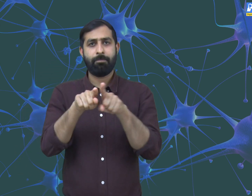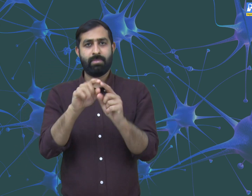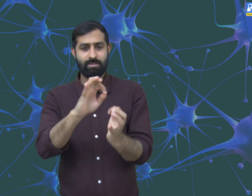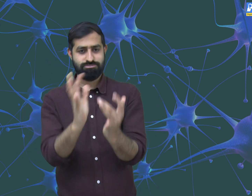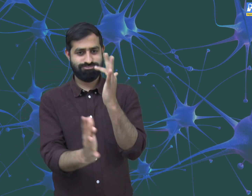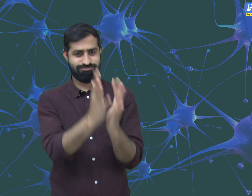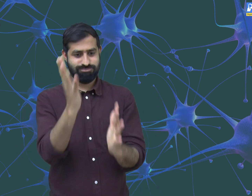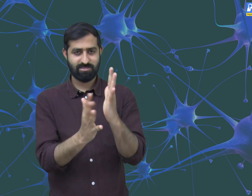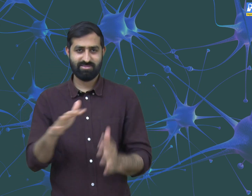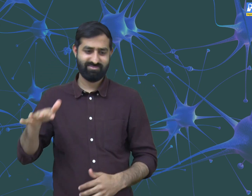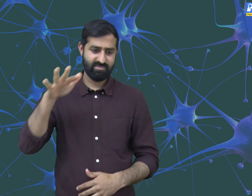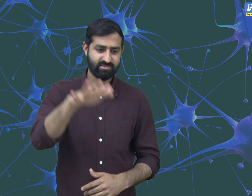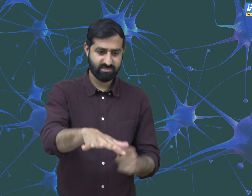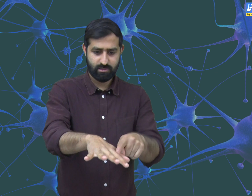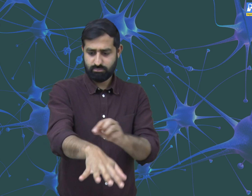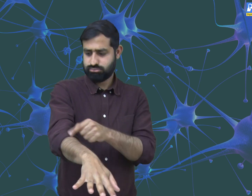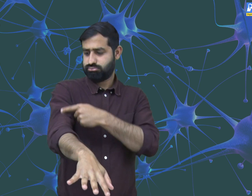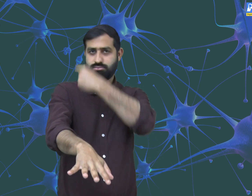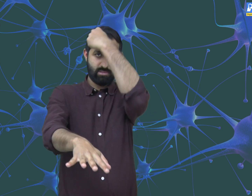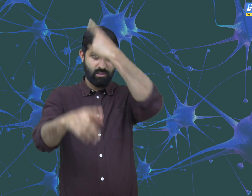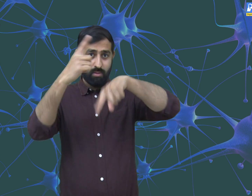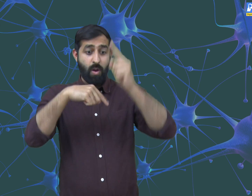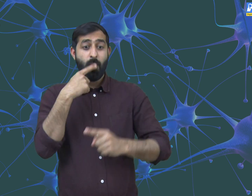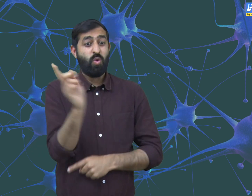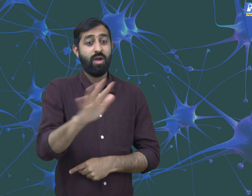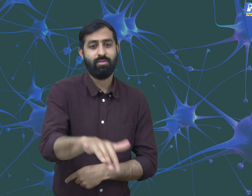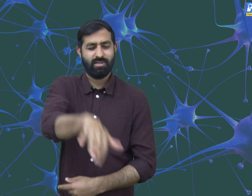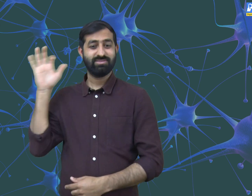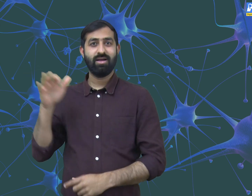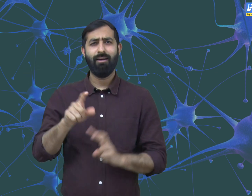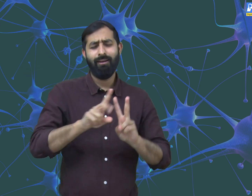and how reflex action happens in our body.